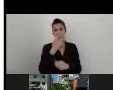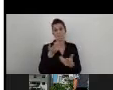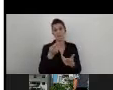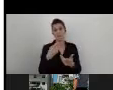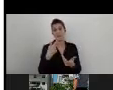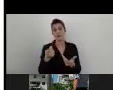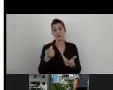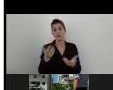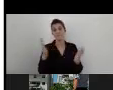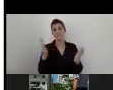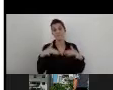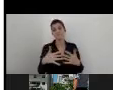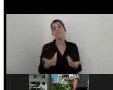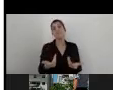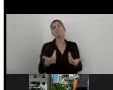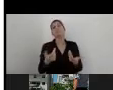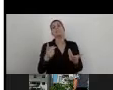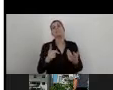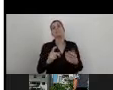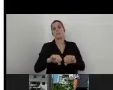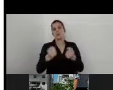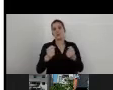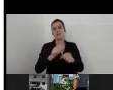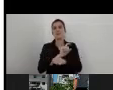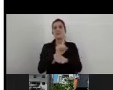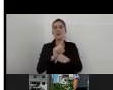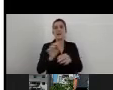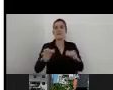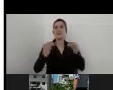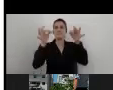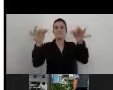So at the moment, we delayed it to later on this year.